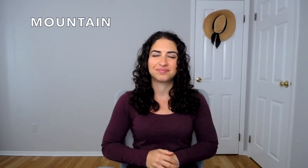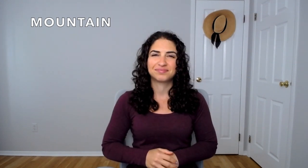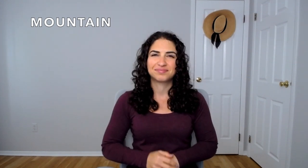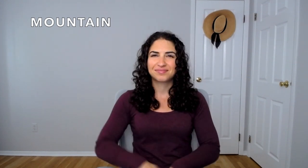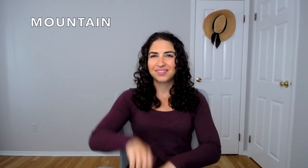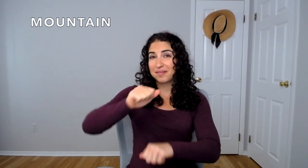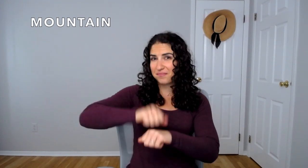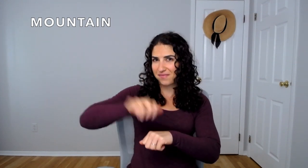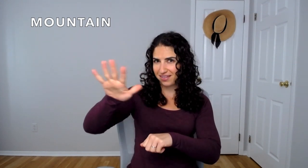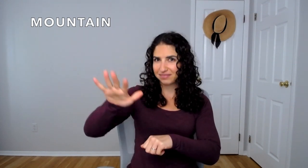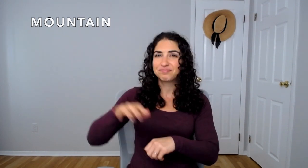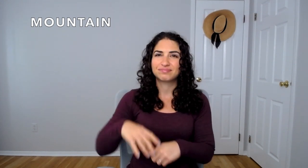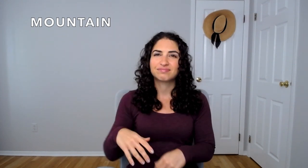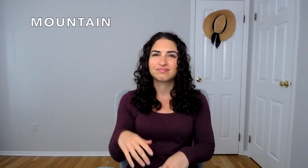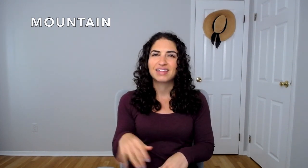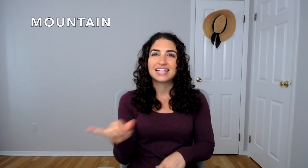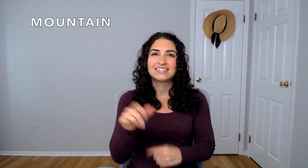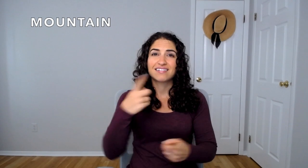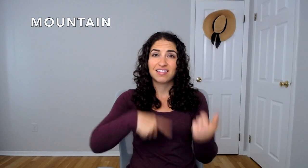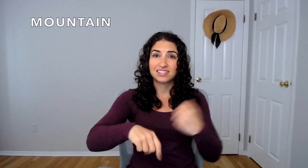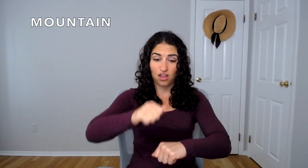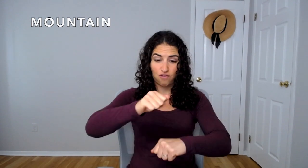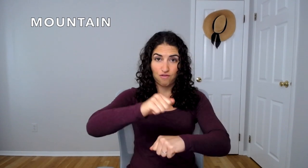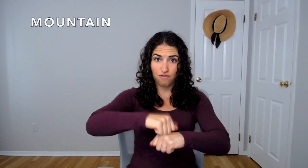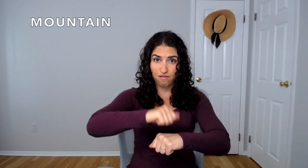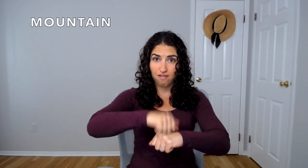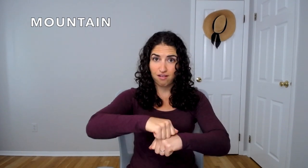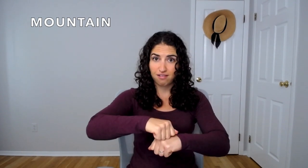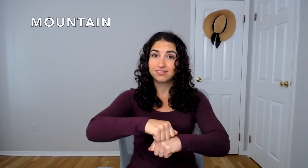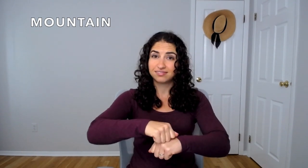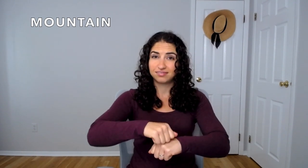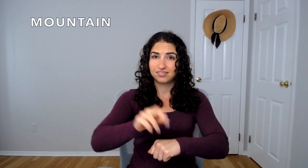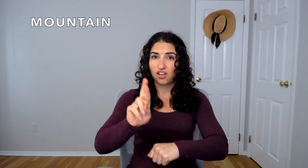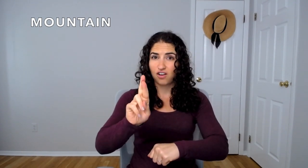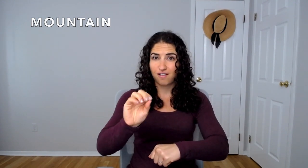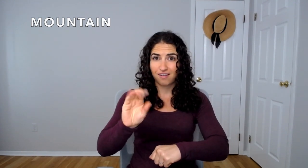MOUNTAIN. It's like the sign ROCK...